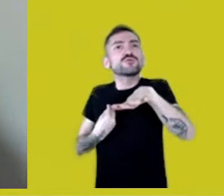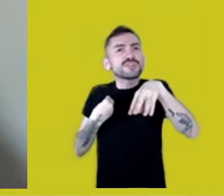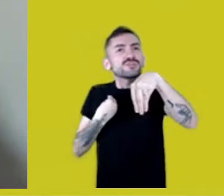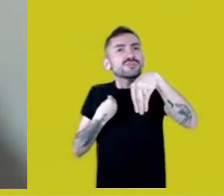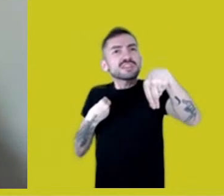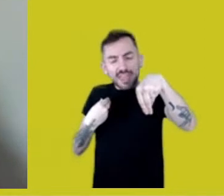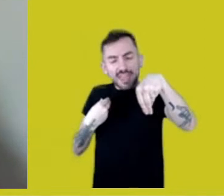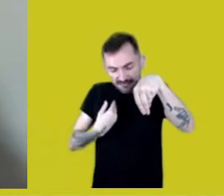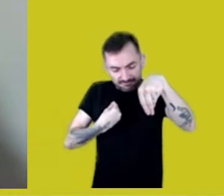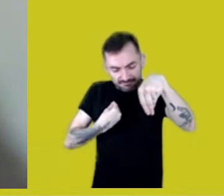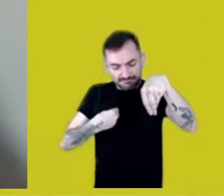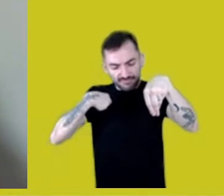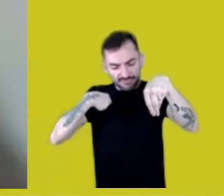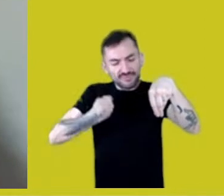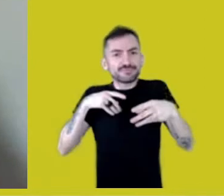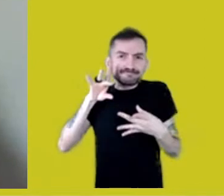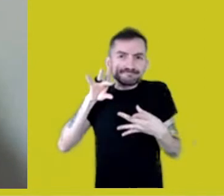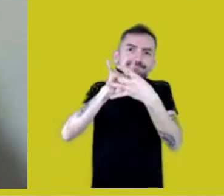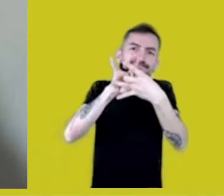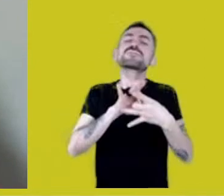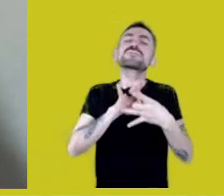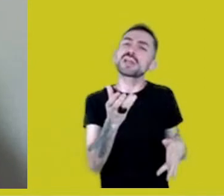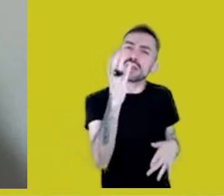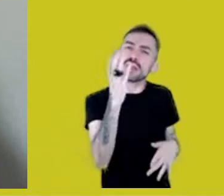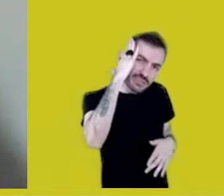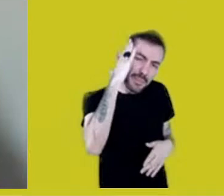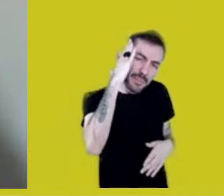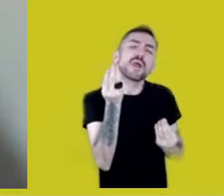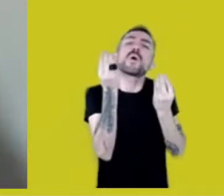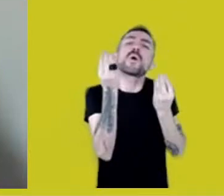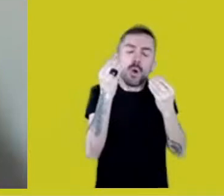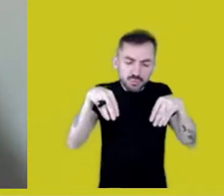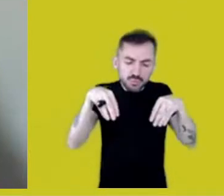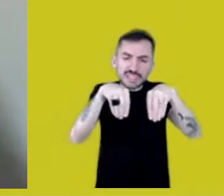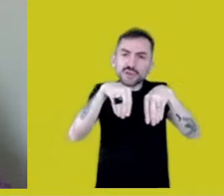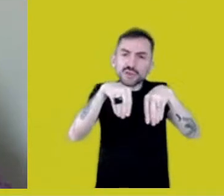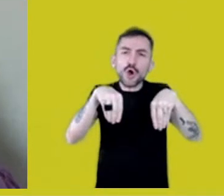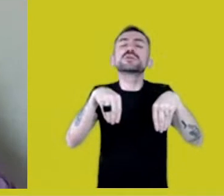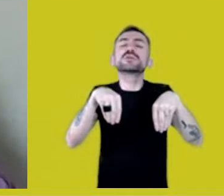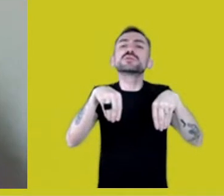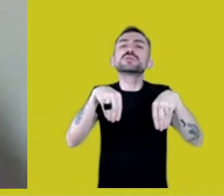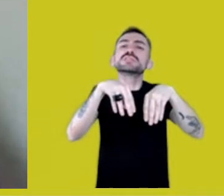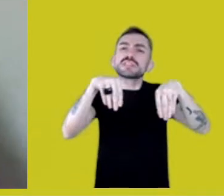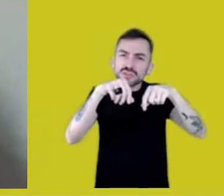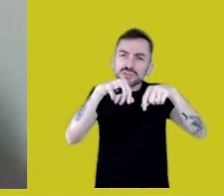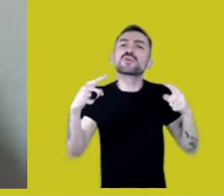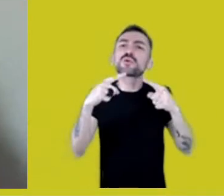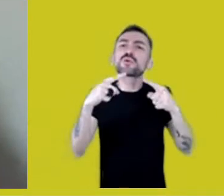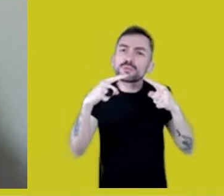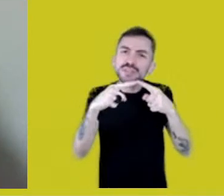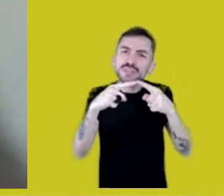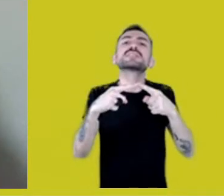Can you talk about how this territory links and it is embedded